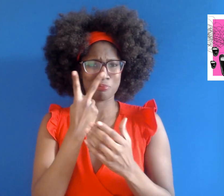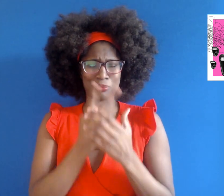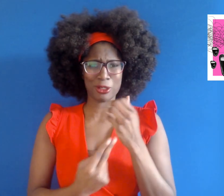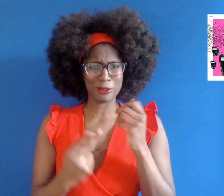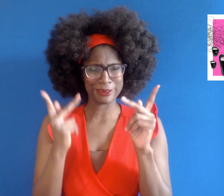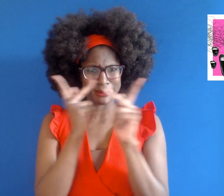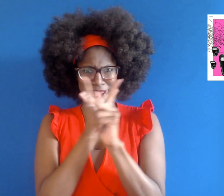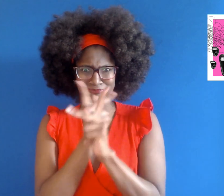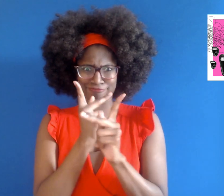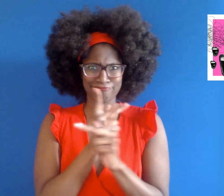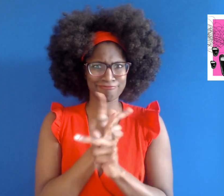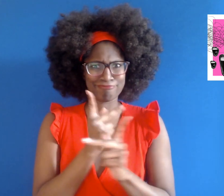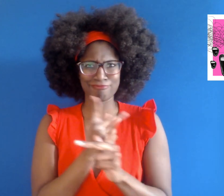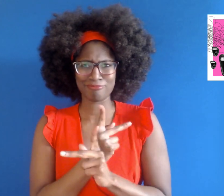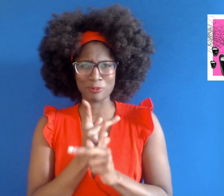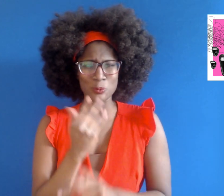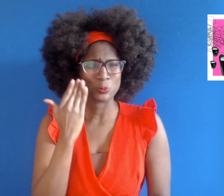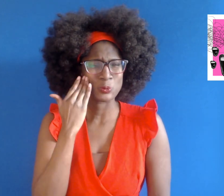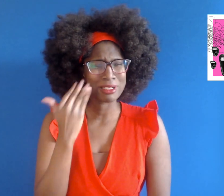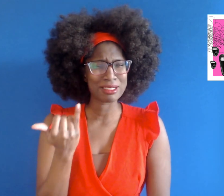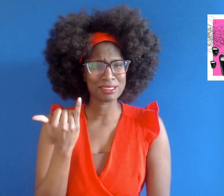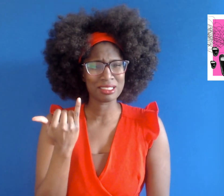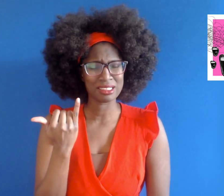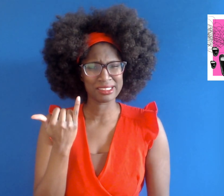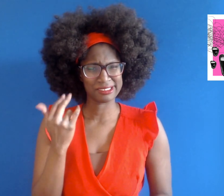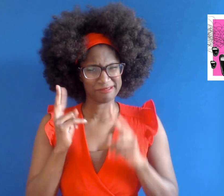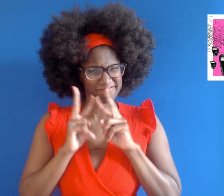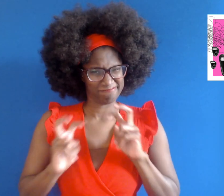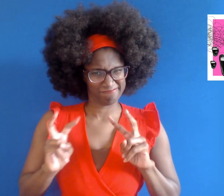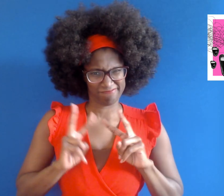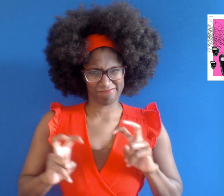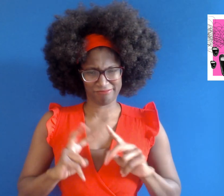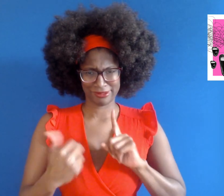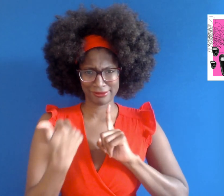Two friends retrace their steps from the night before